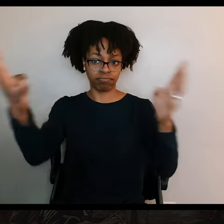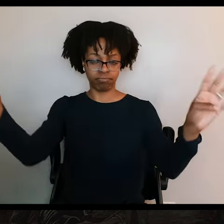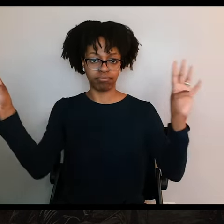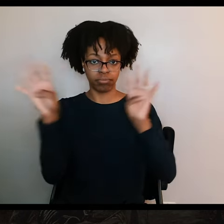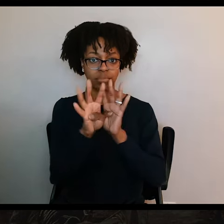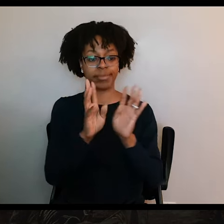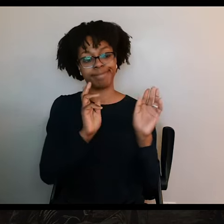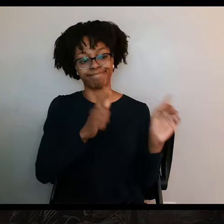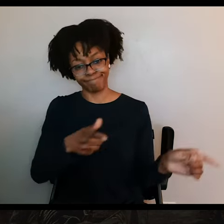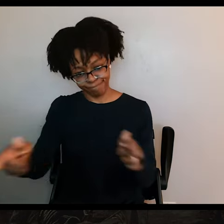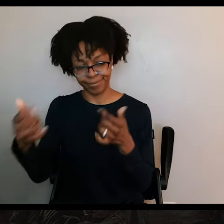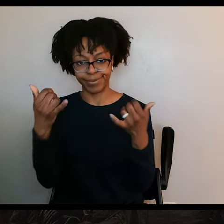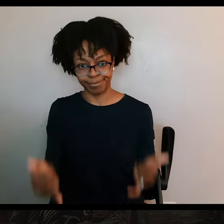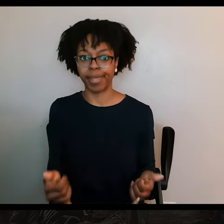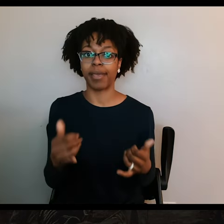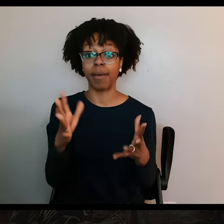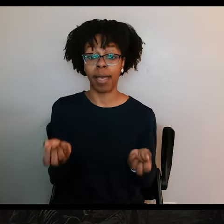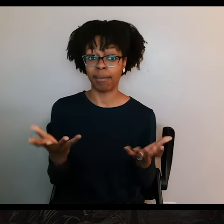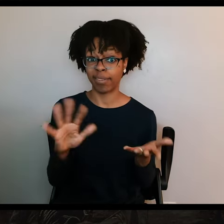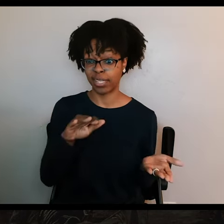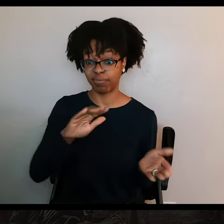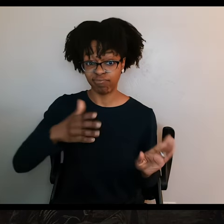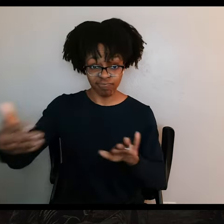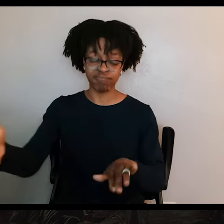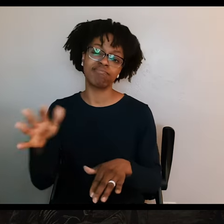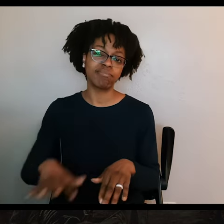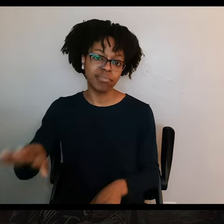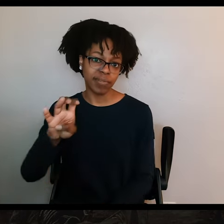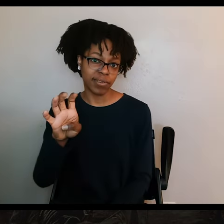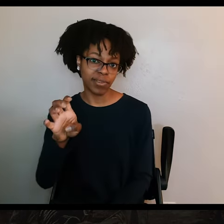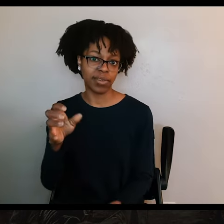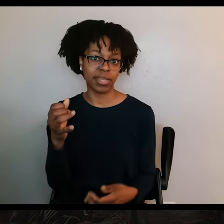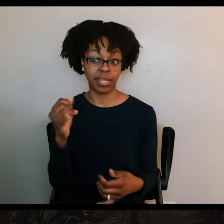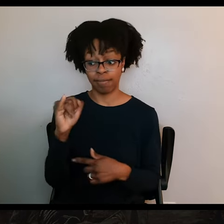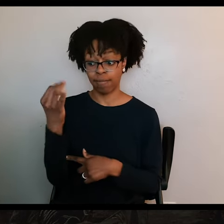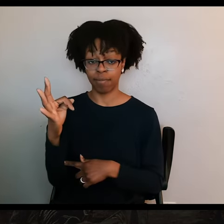of dead close to 400. Finally, it was time for Fannin, who was one of the very last.